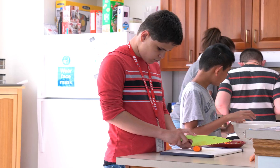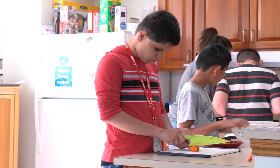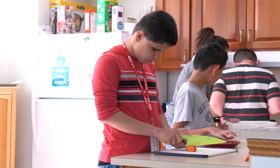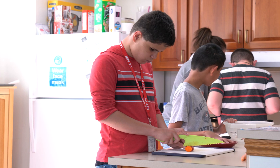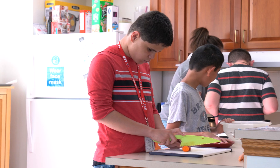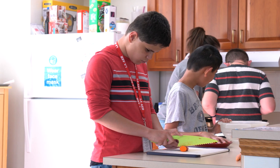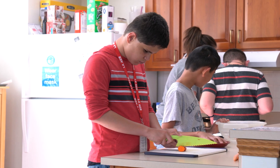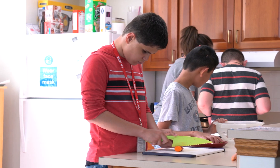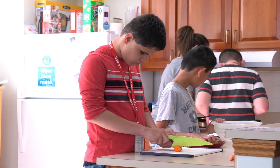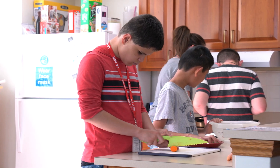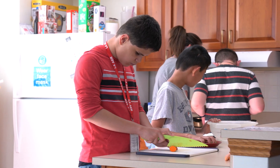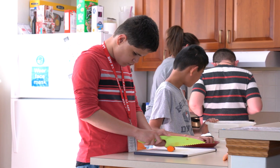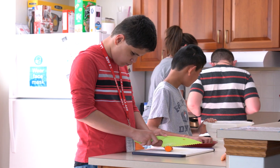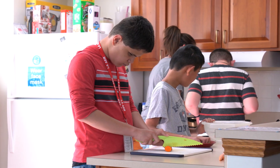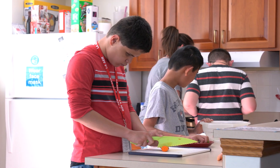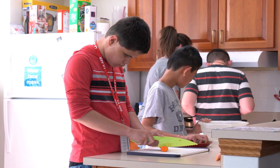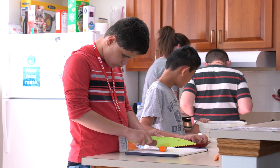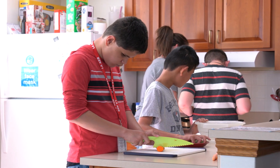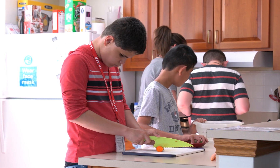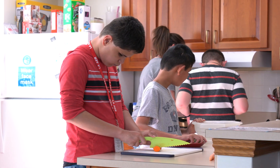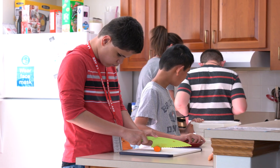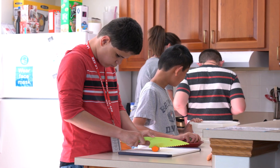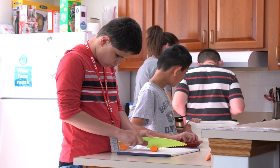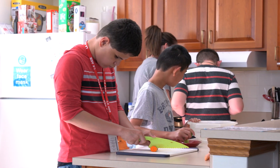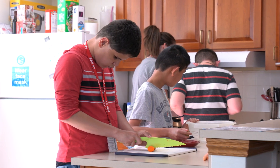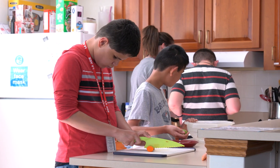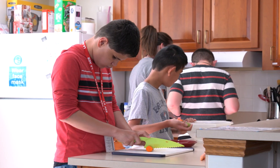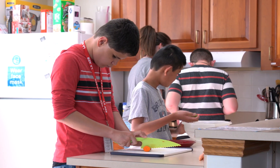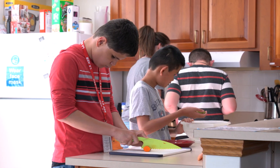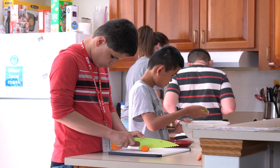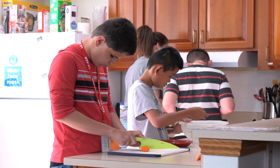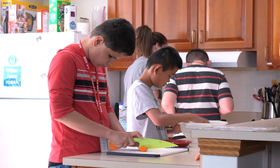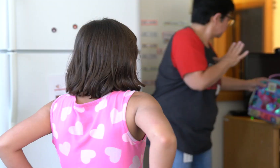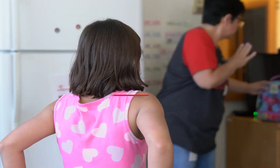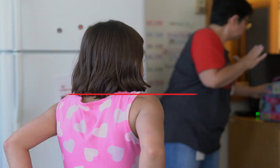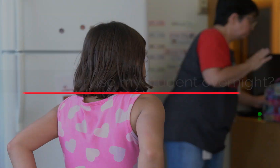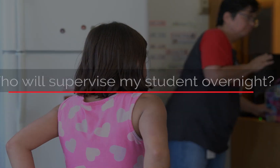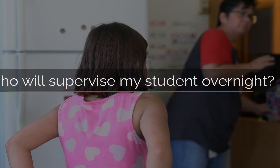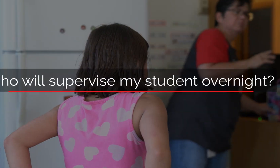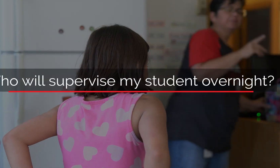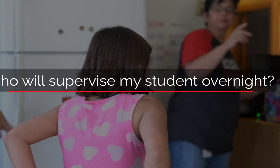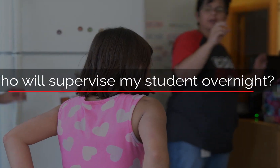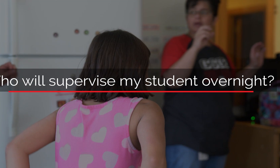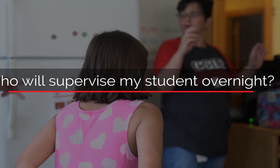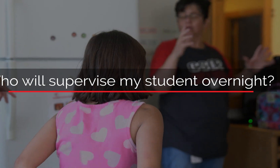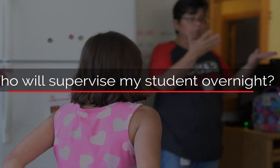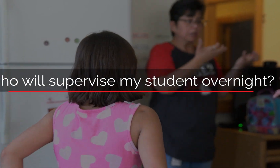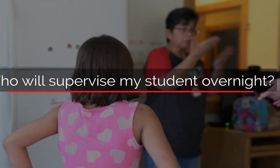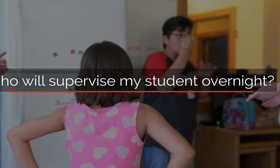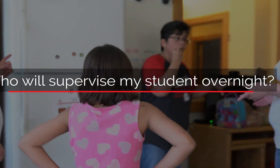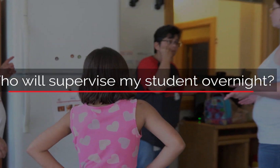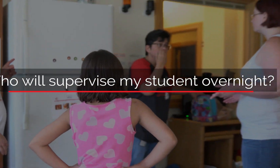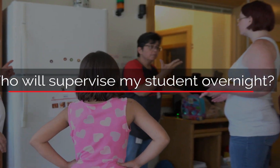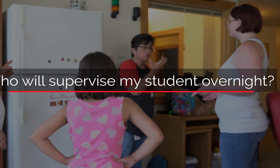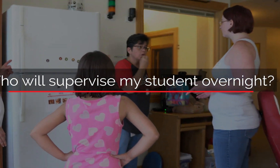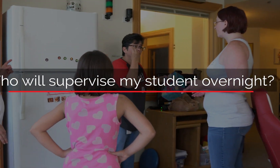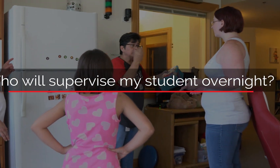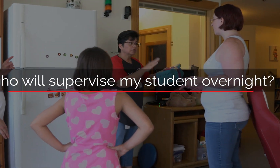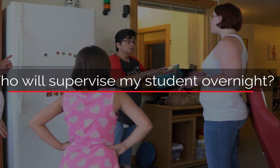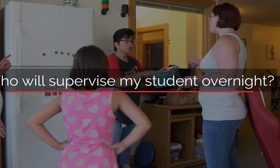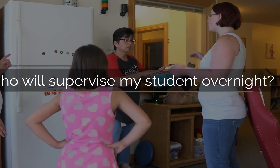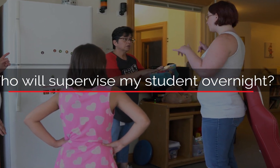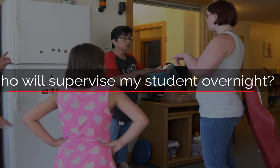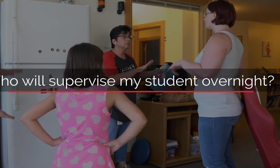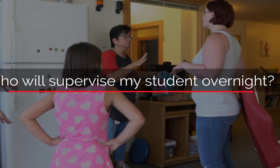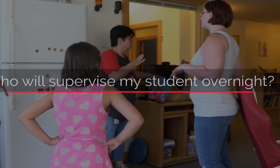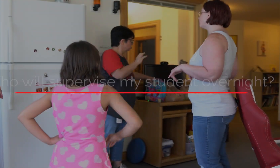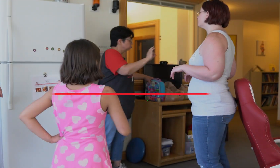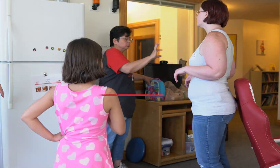(Audio description here)